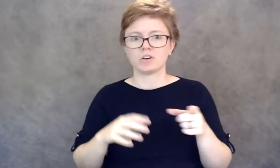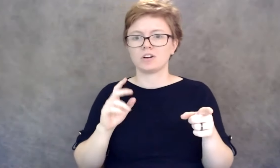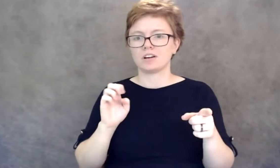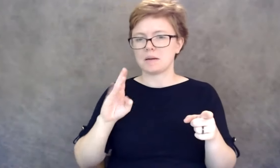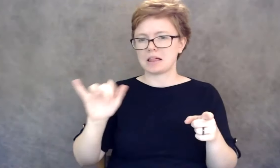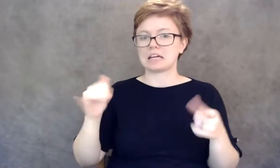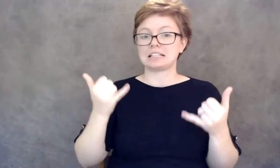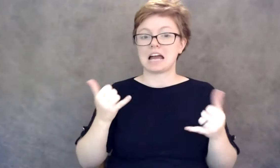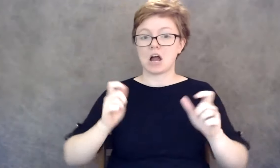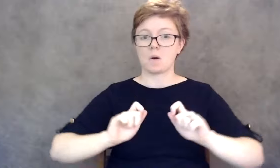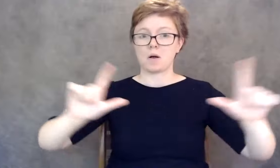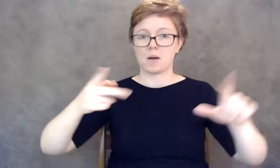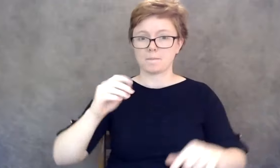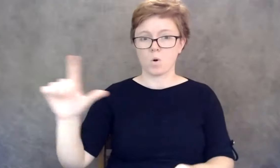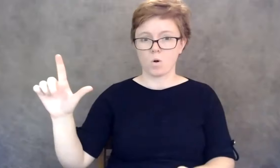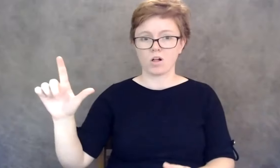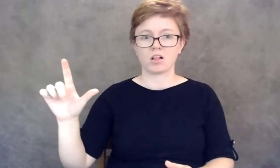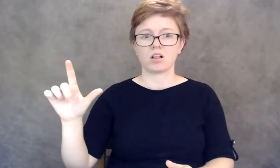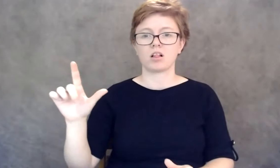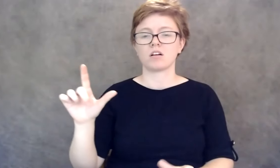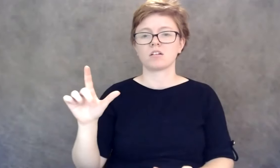and while the poll is on we just need a few moments of silence